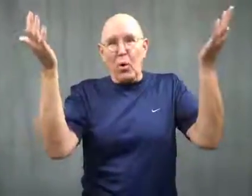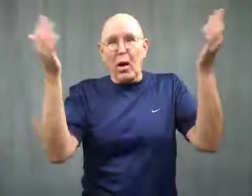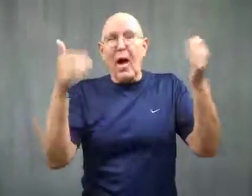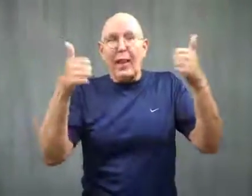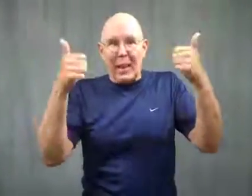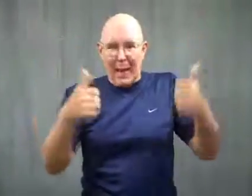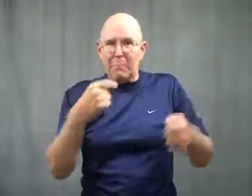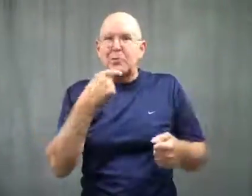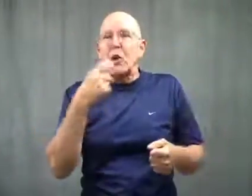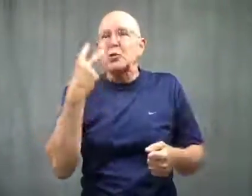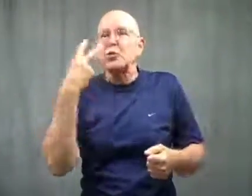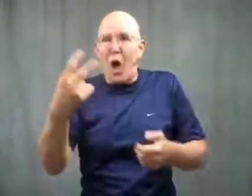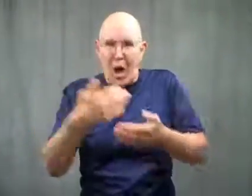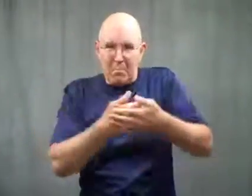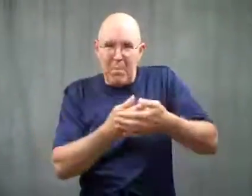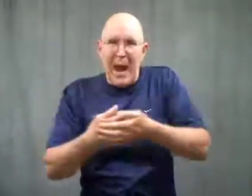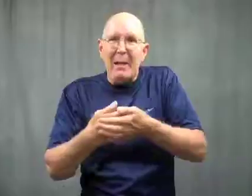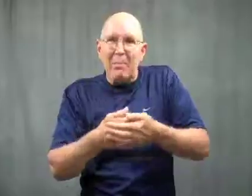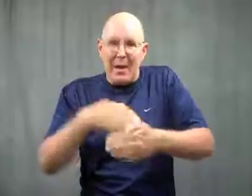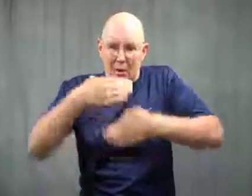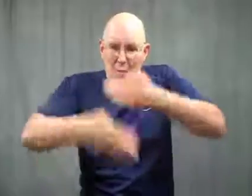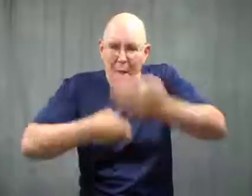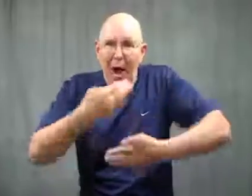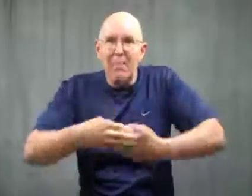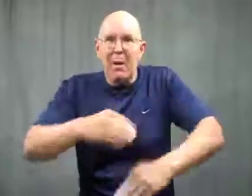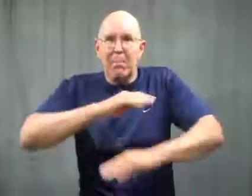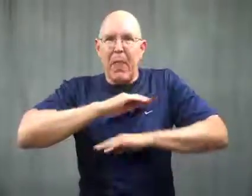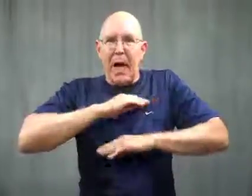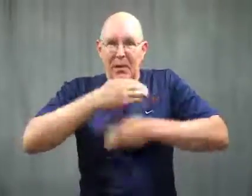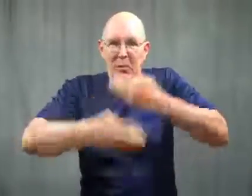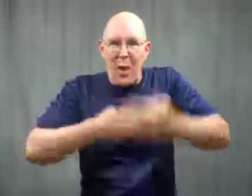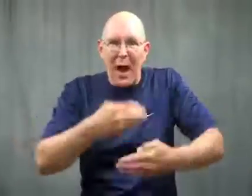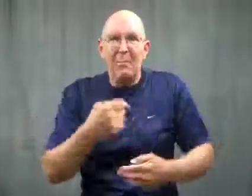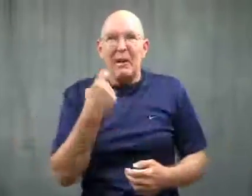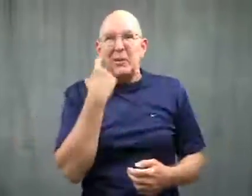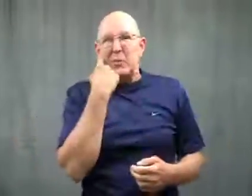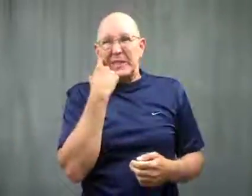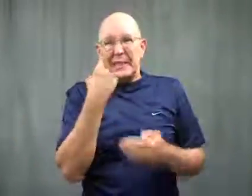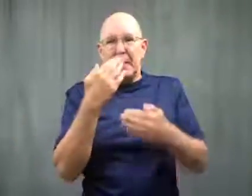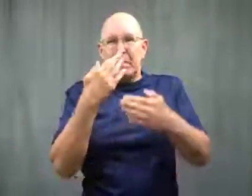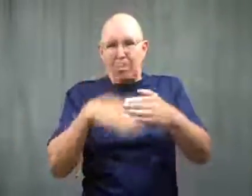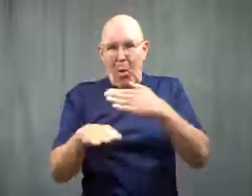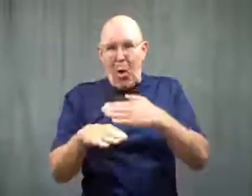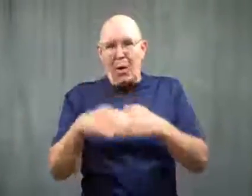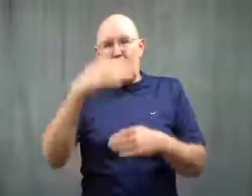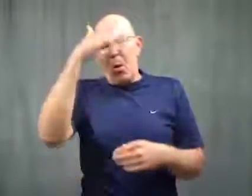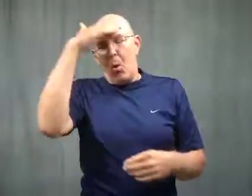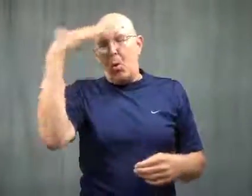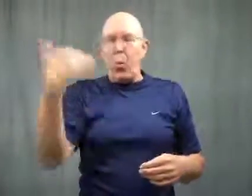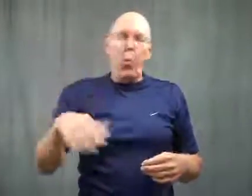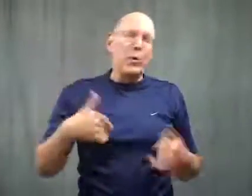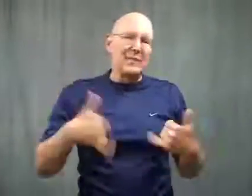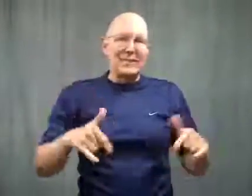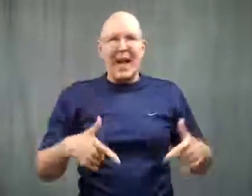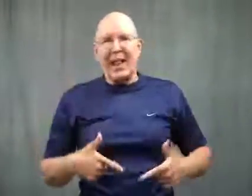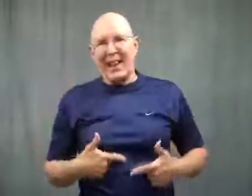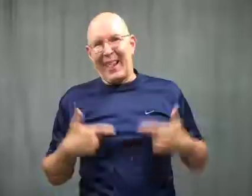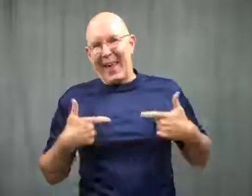A neighbor said she saw the newborn baby in a blanket, and was glad it lived.